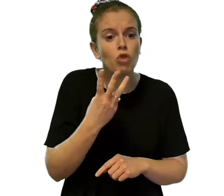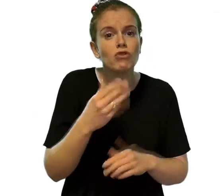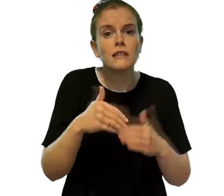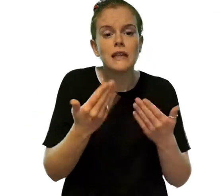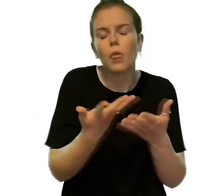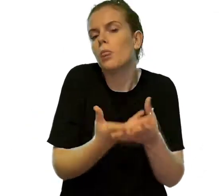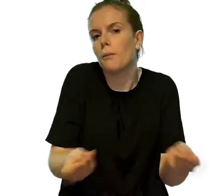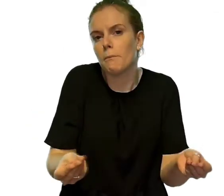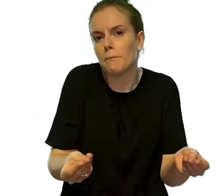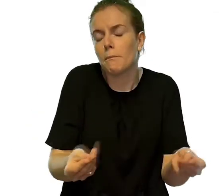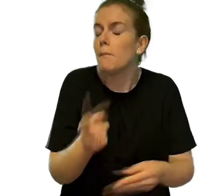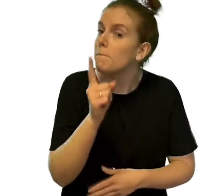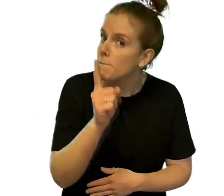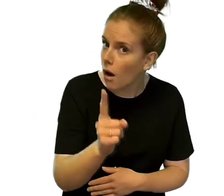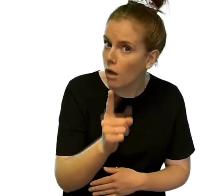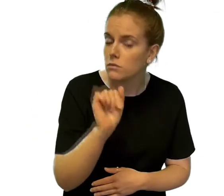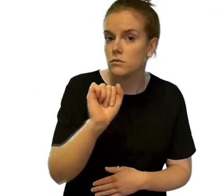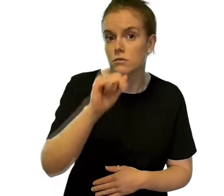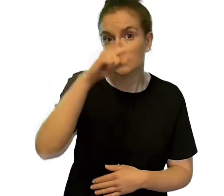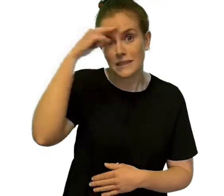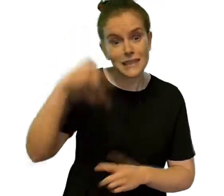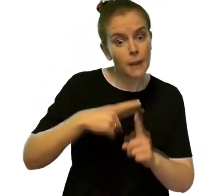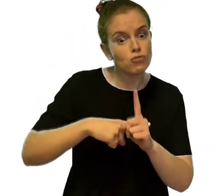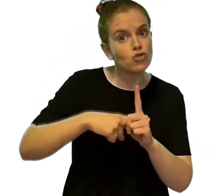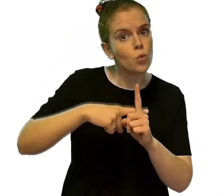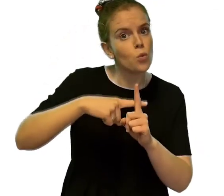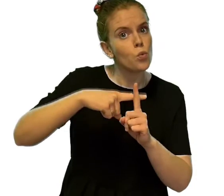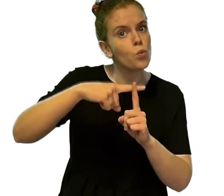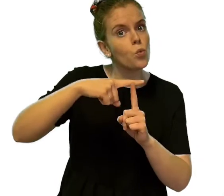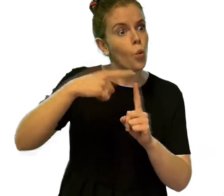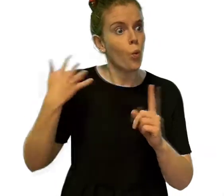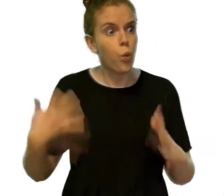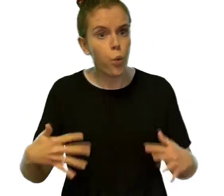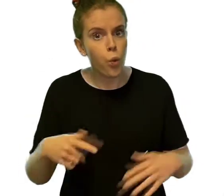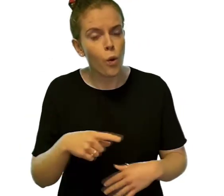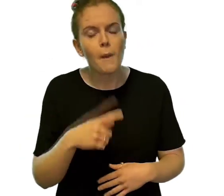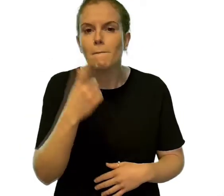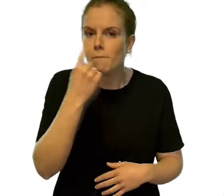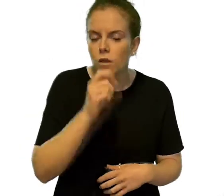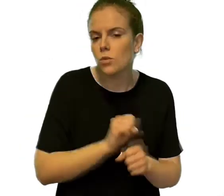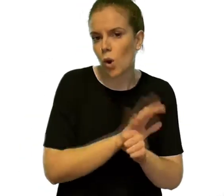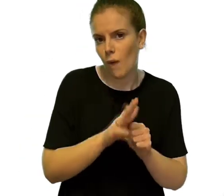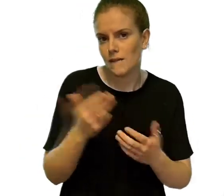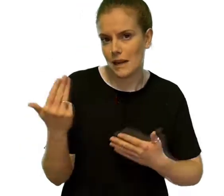but if you have a high temperature it could be Covid-19.